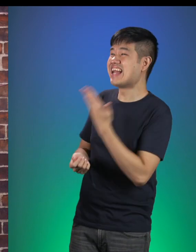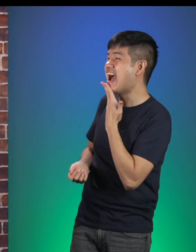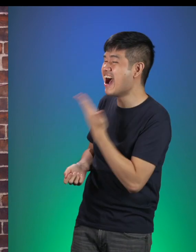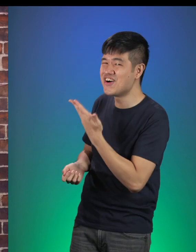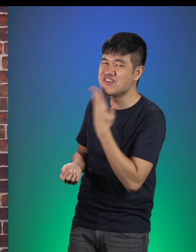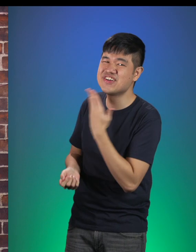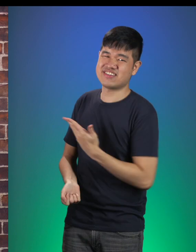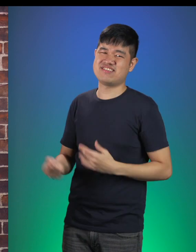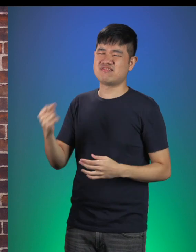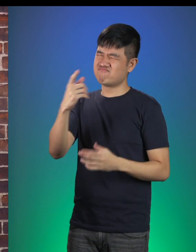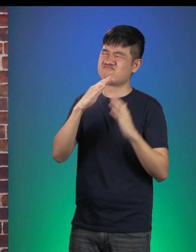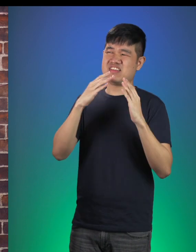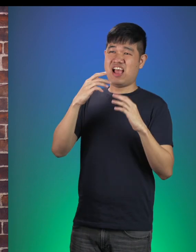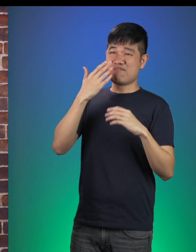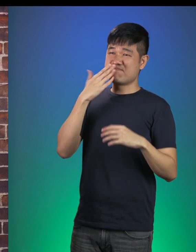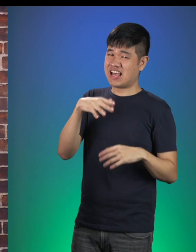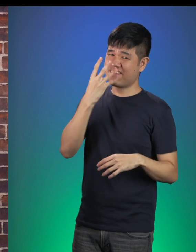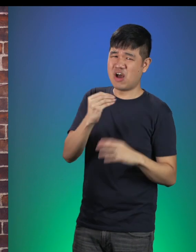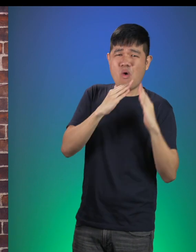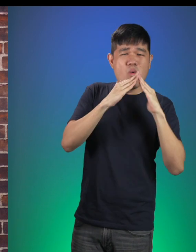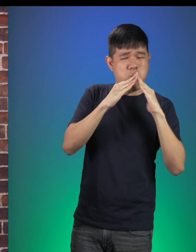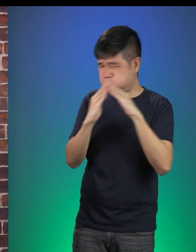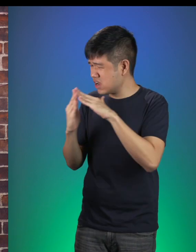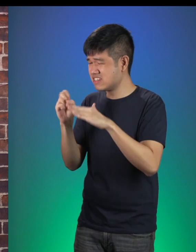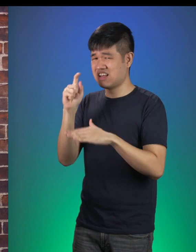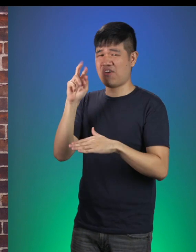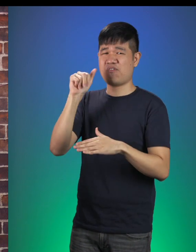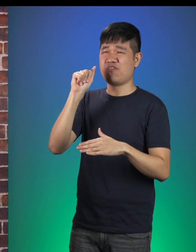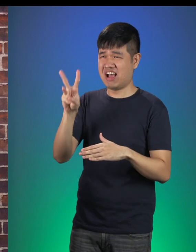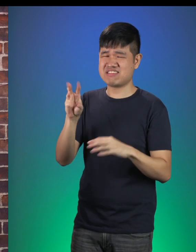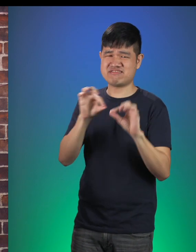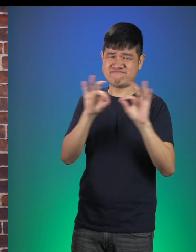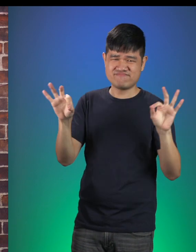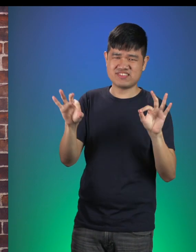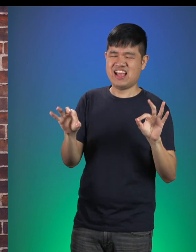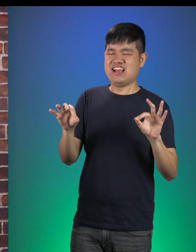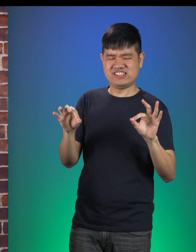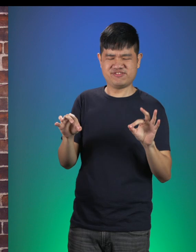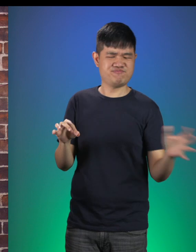You see, the Big Bad Wolf blew both my house of straw in. So I gathered all the straw